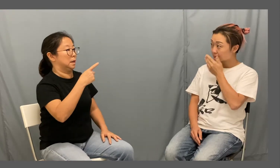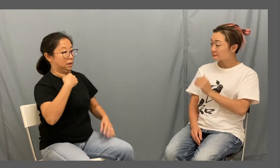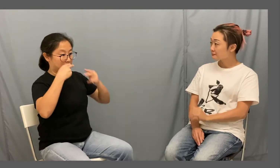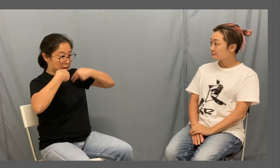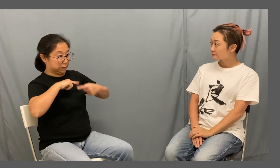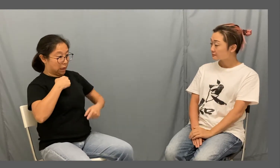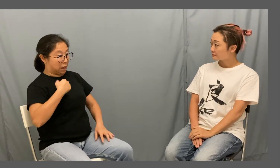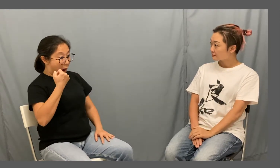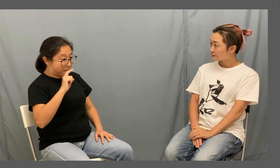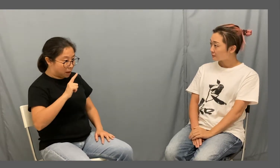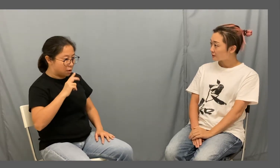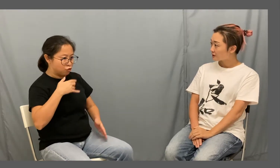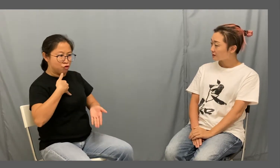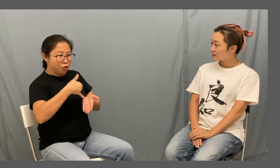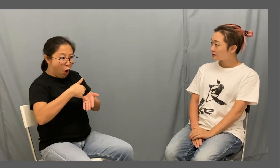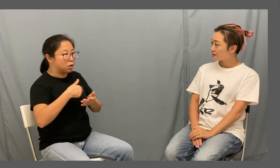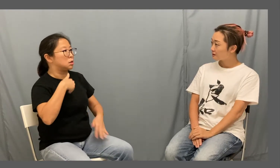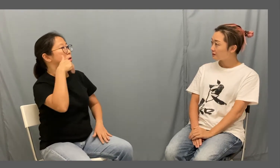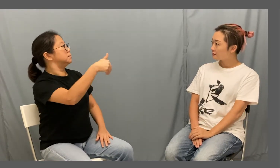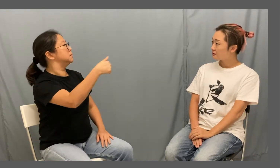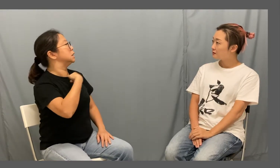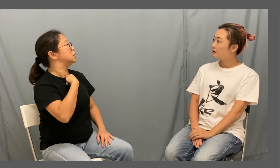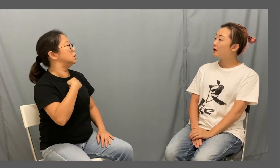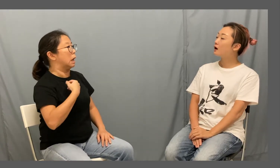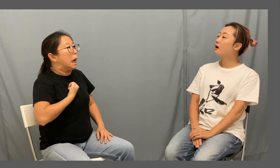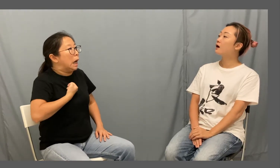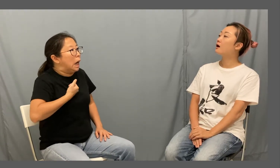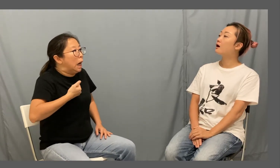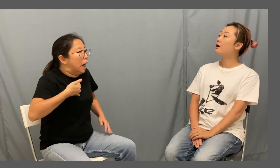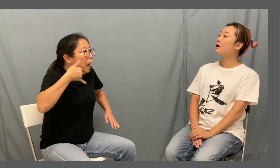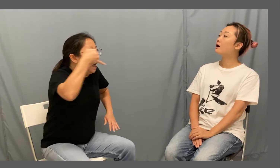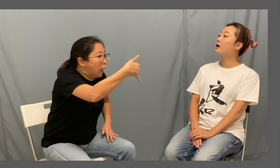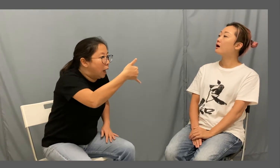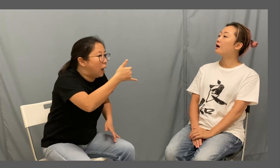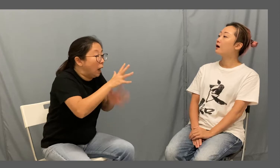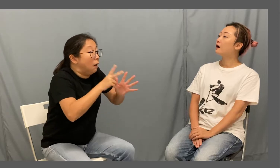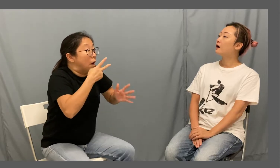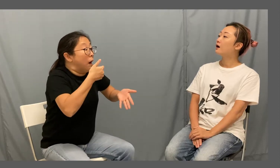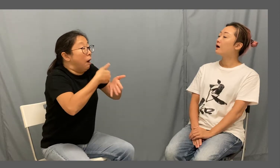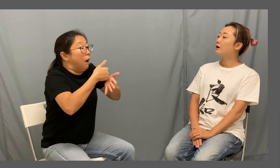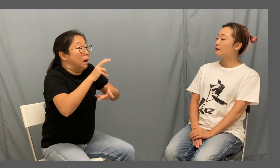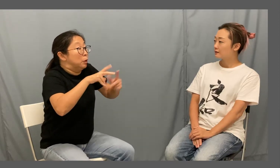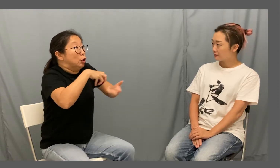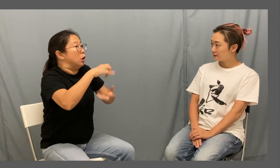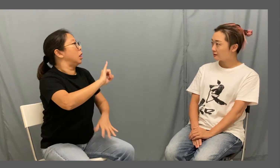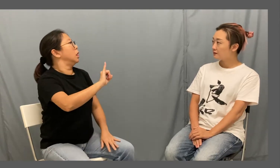Self-evaluation on our own weakness so that we'd turn down interpreting requests Don't accept an assignment if you are not competent in it